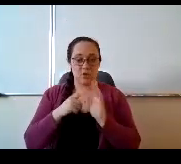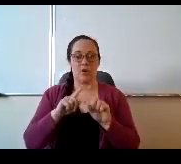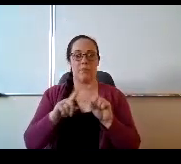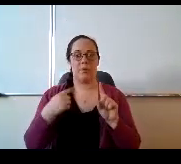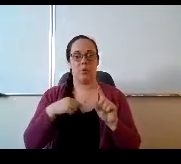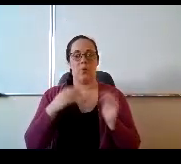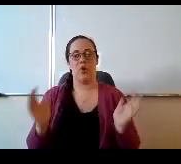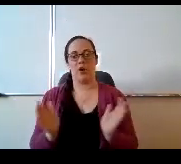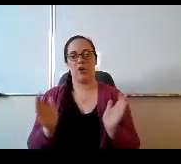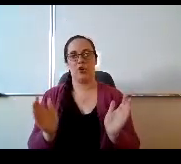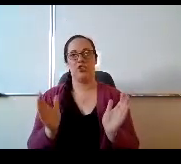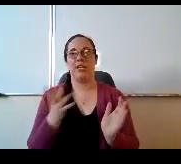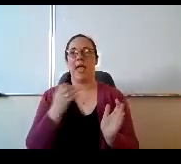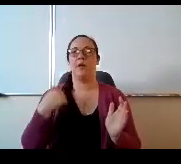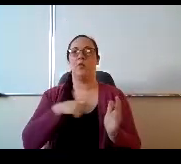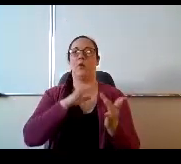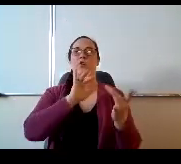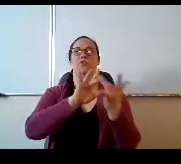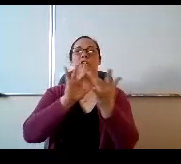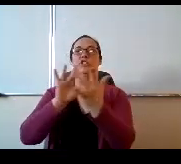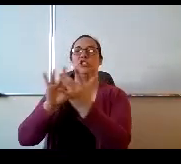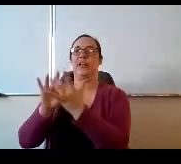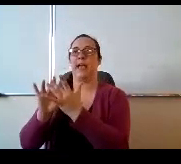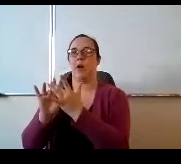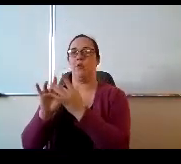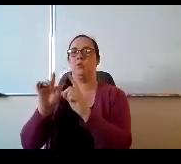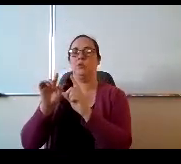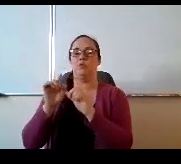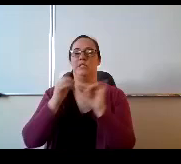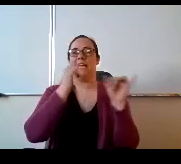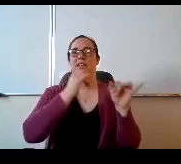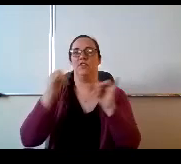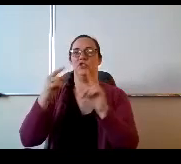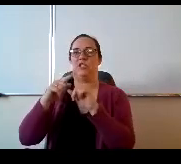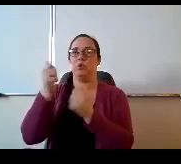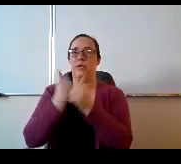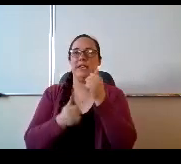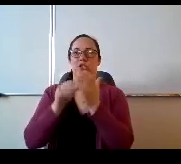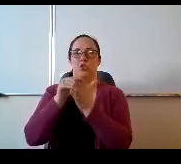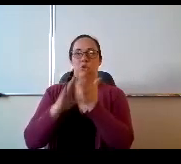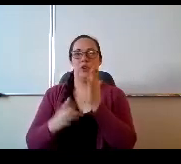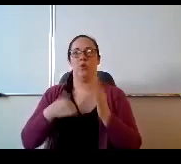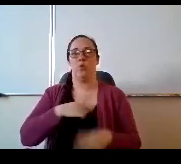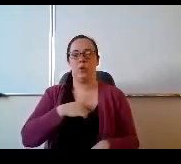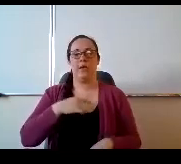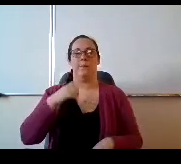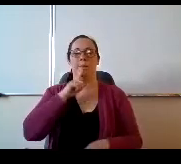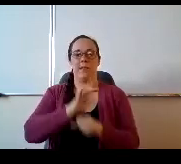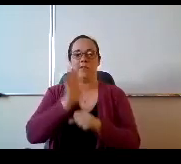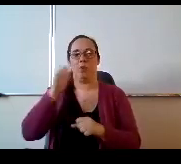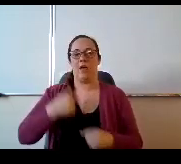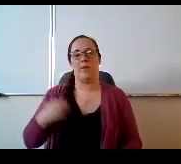but we are encouraging and we are reaching out individually to all students that we feel will benefit from that. Either administrator,